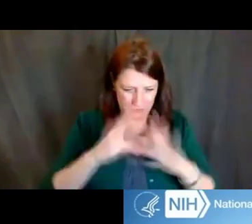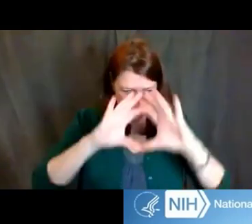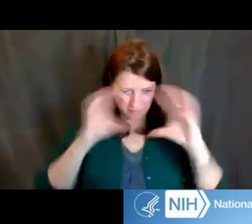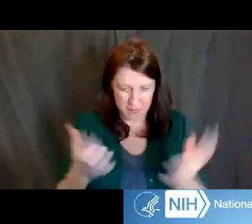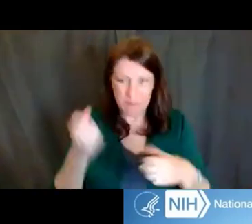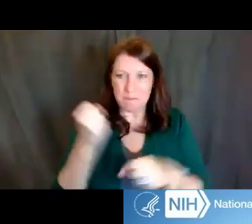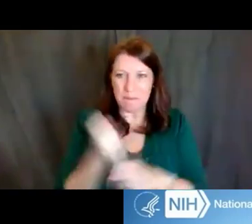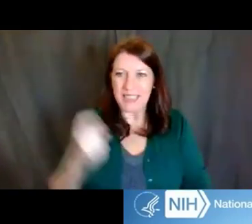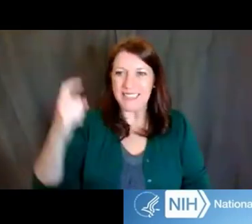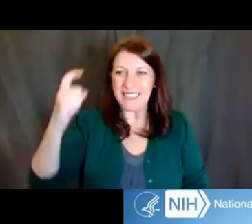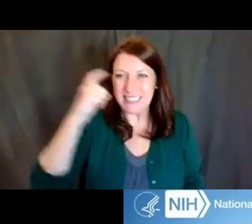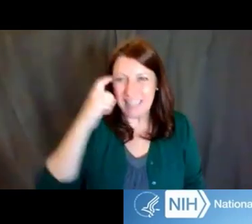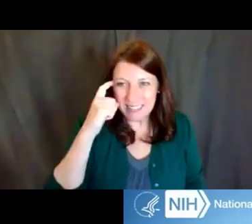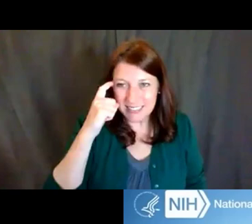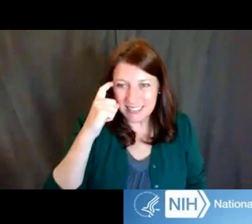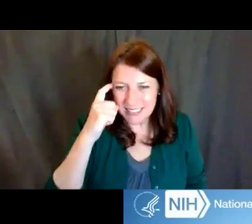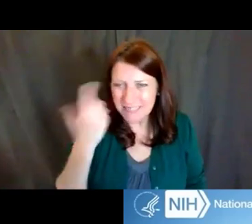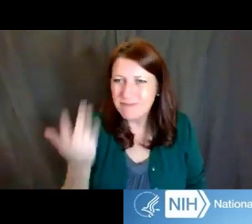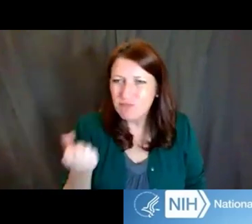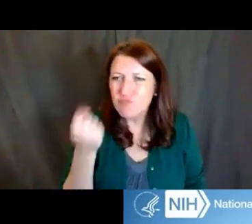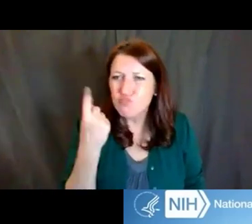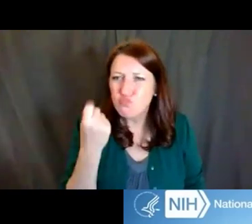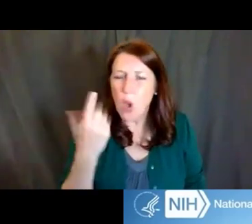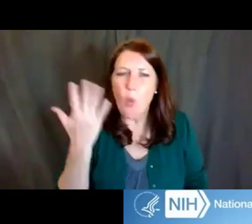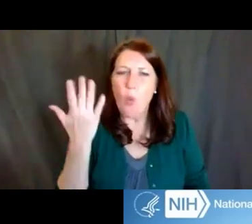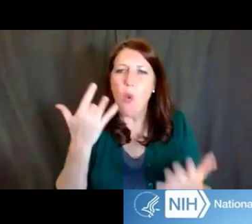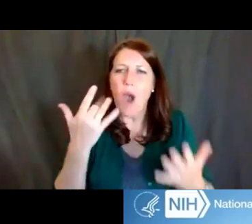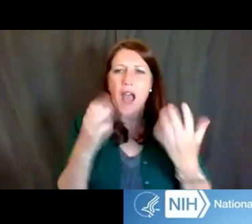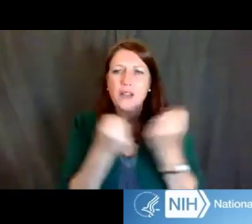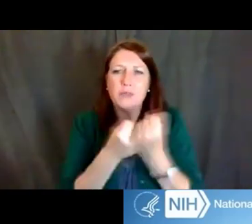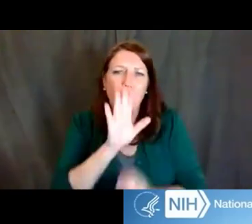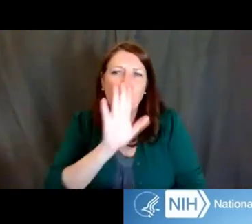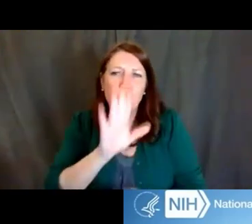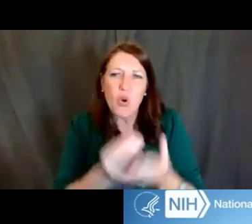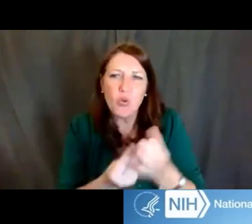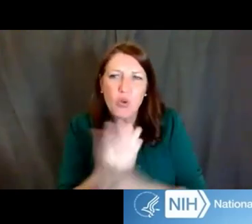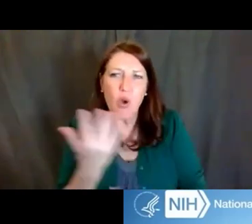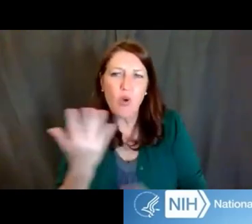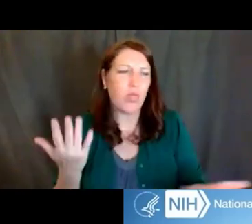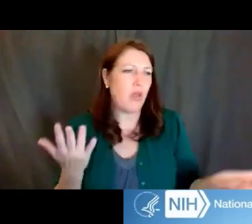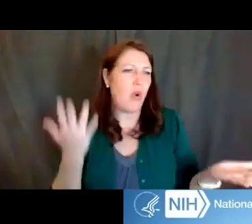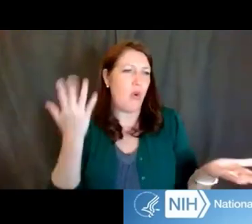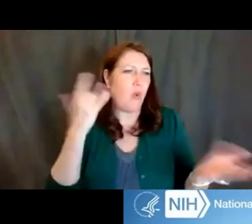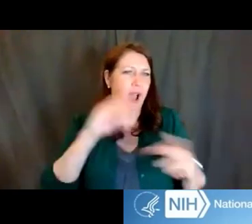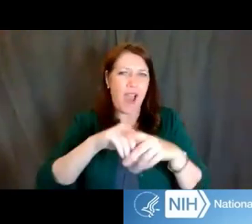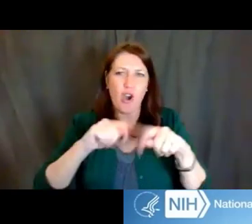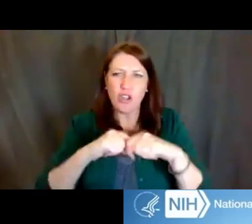Why are they on your team supporting your growth, because this is your application. It's not necessarily about them.